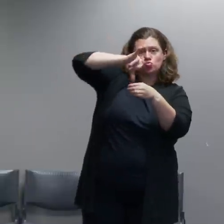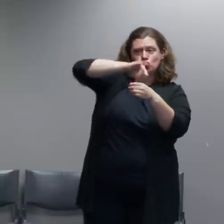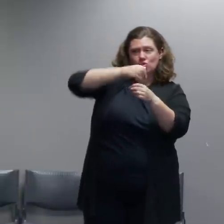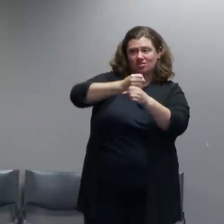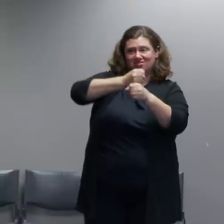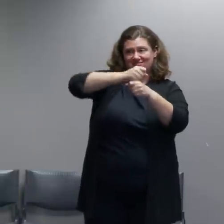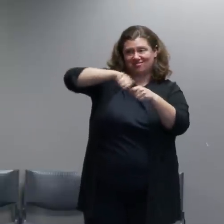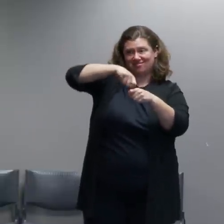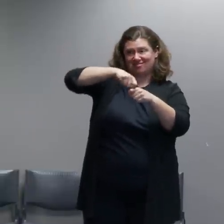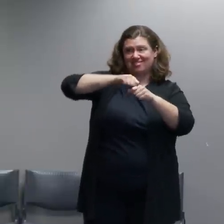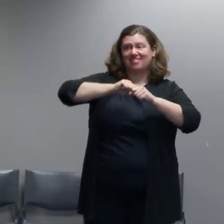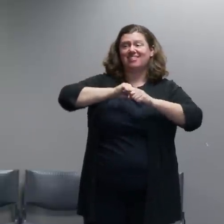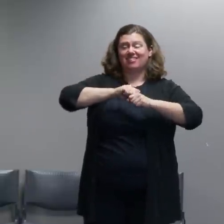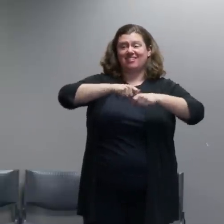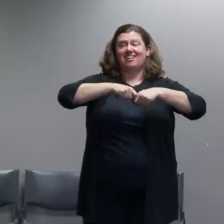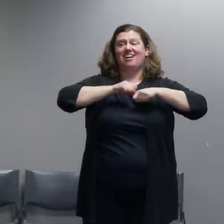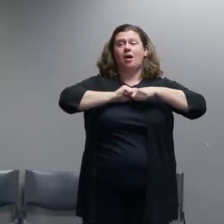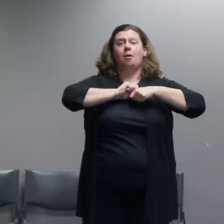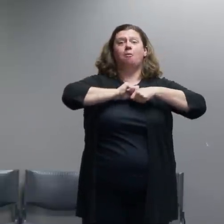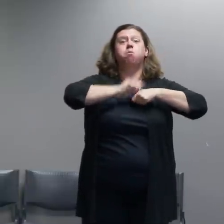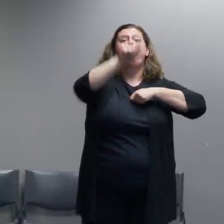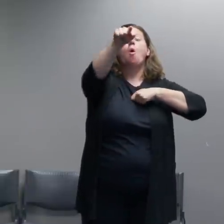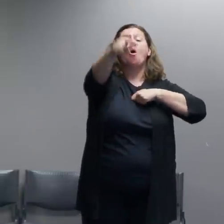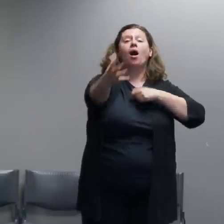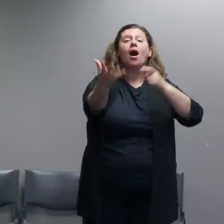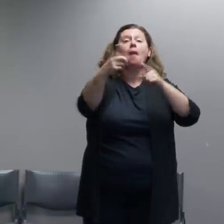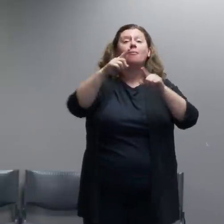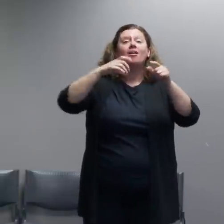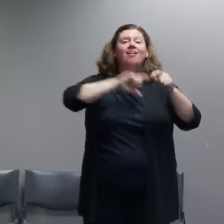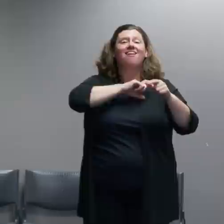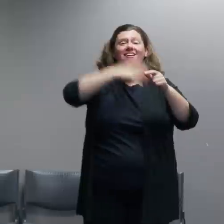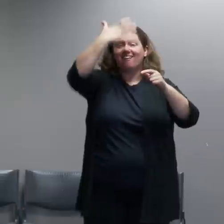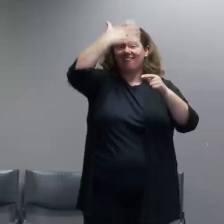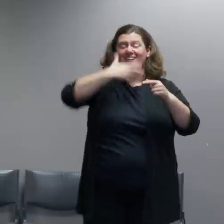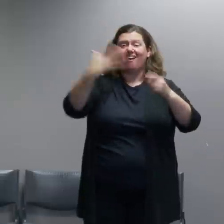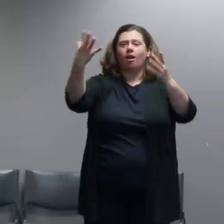so that it renders the face shield unusable and the officer has to lift it up.